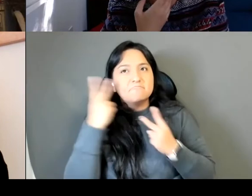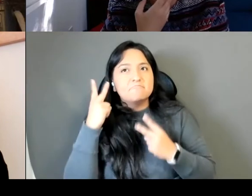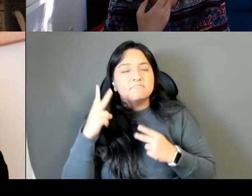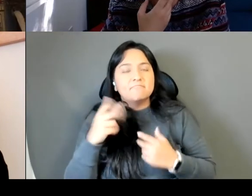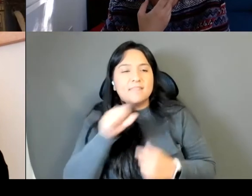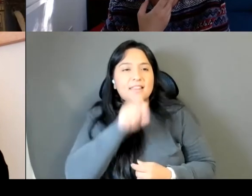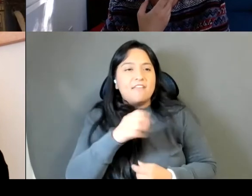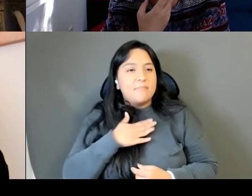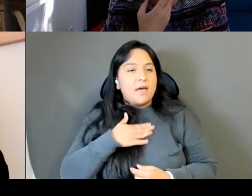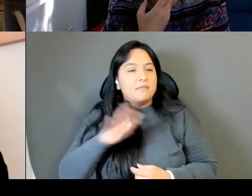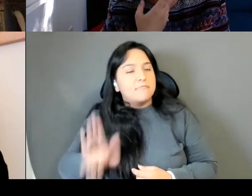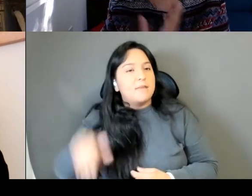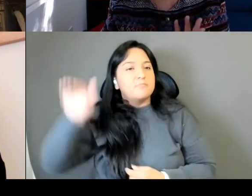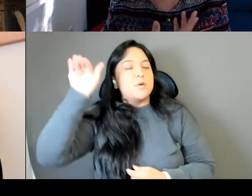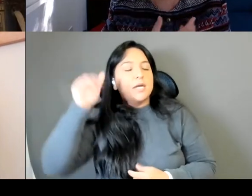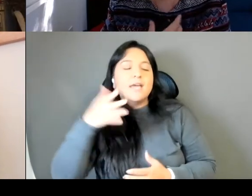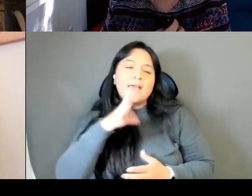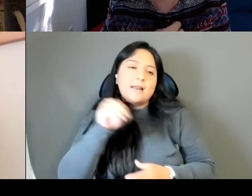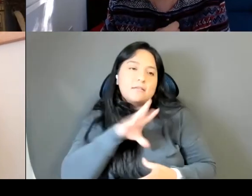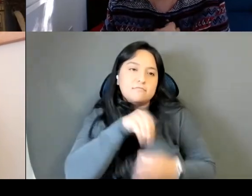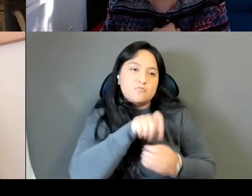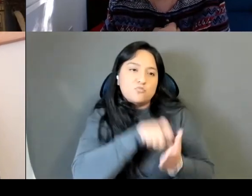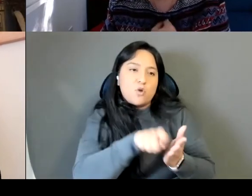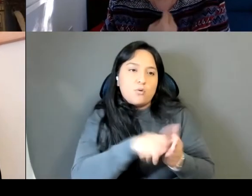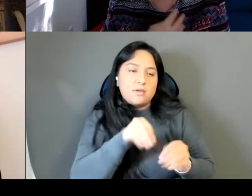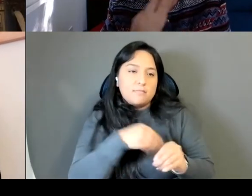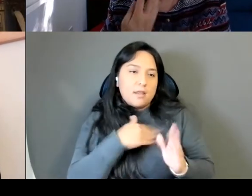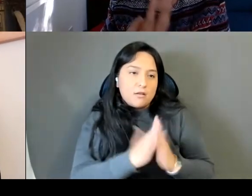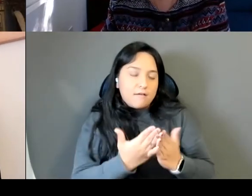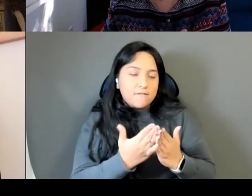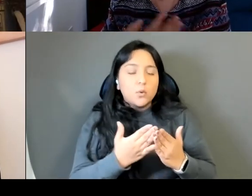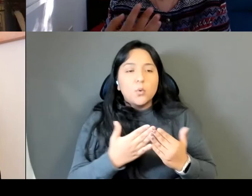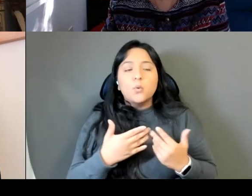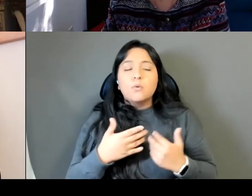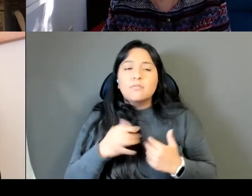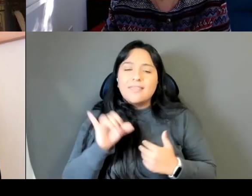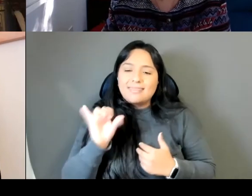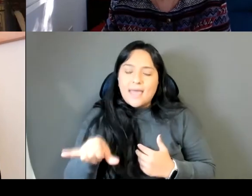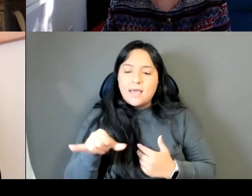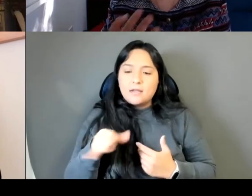in my novel, which I see is a sign of strength that like recognizes the trees and the water